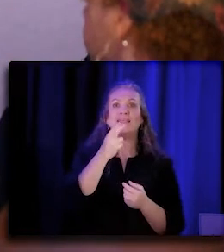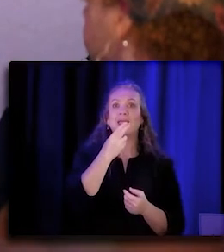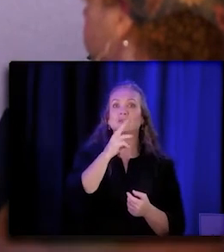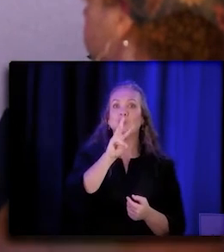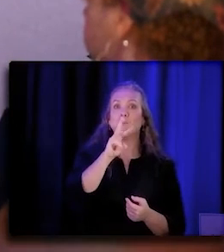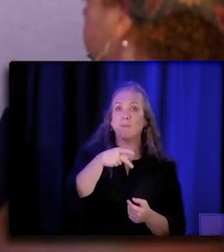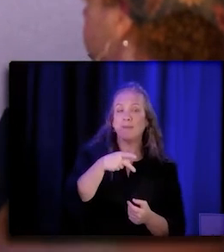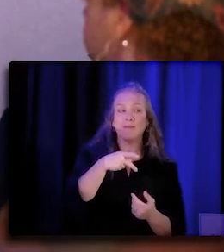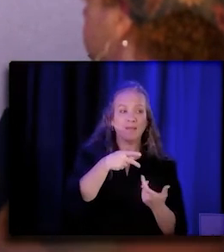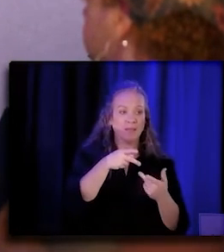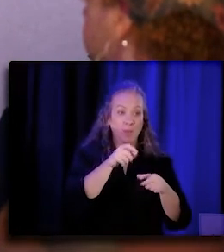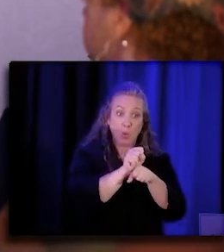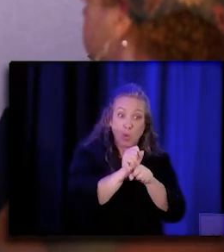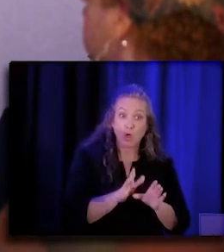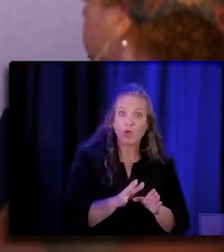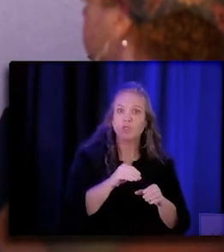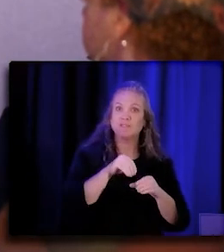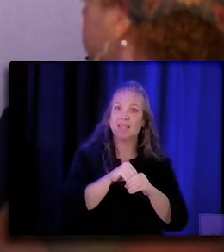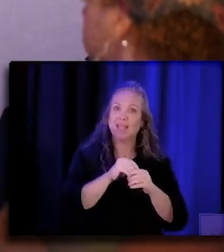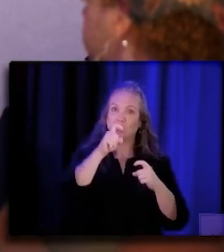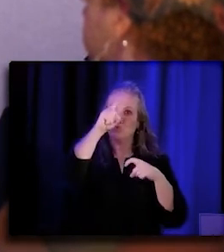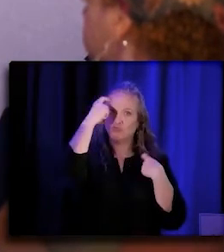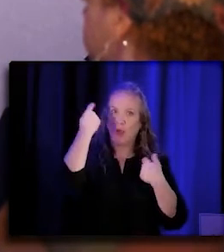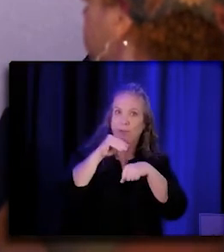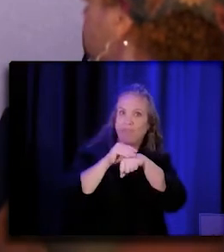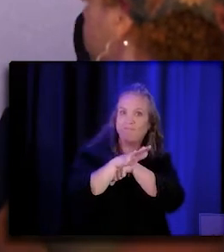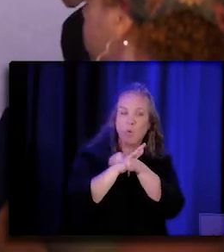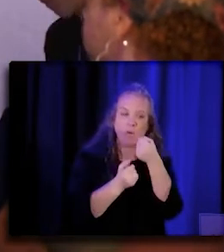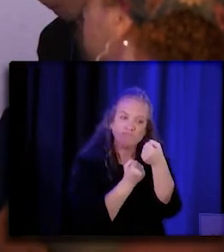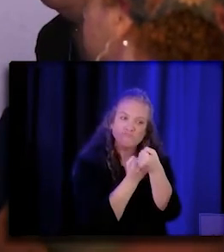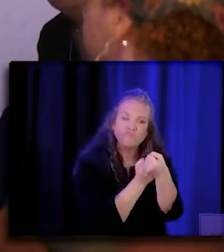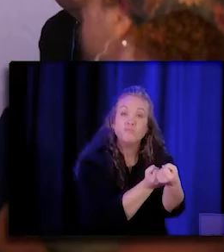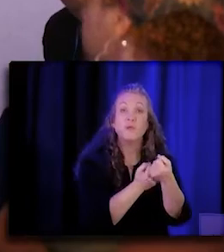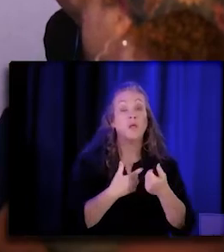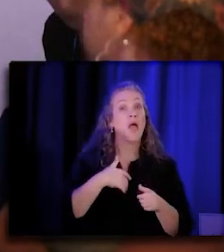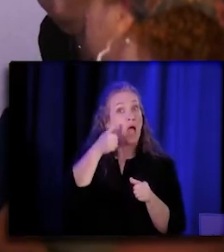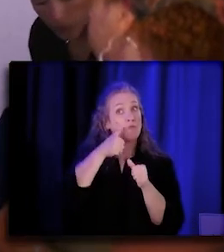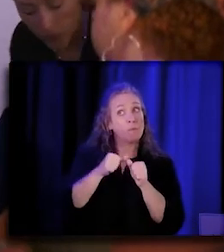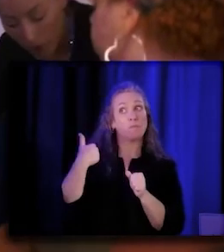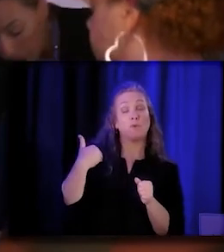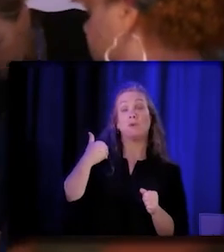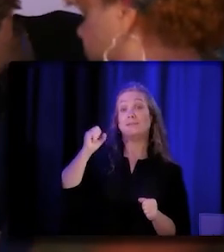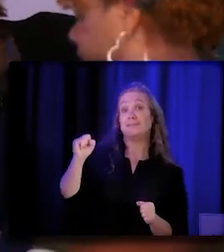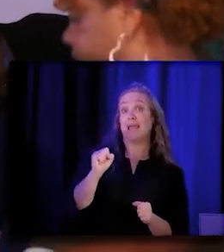And I remember San Diego County did a fairly in-depth assessment